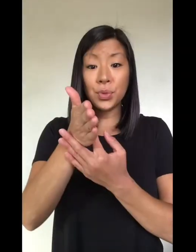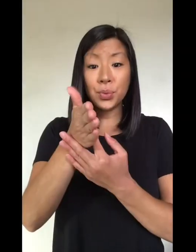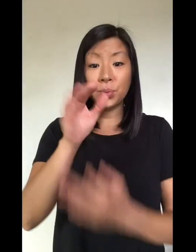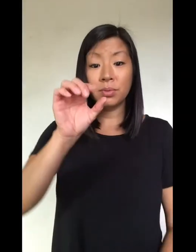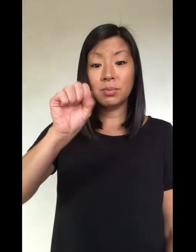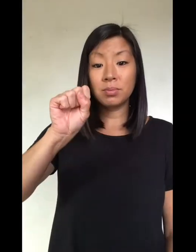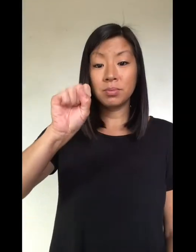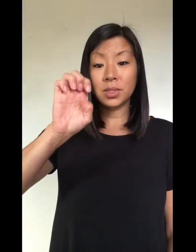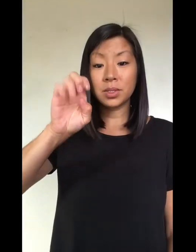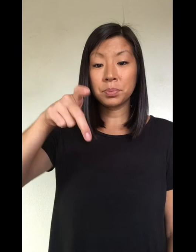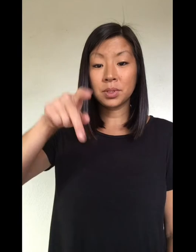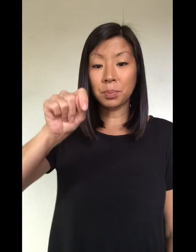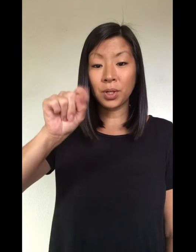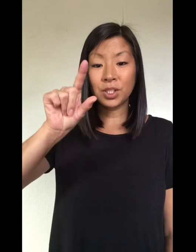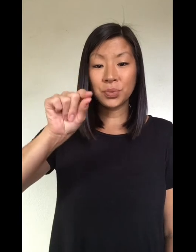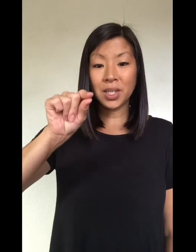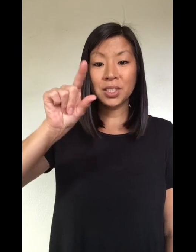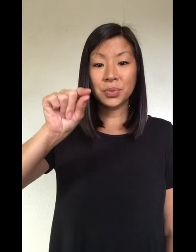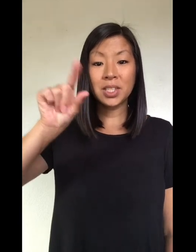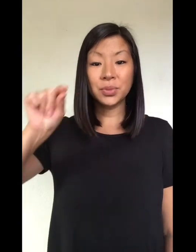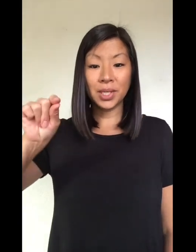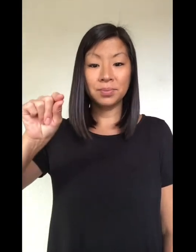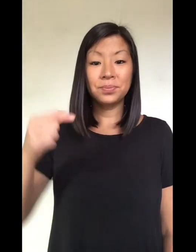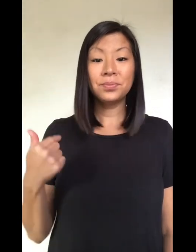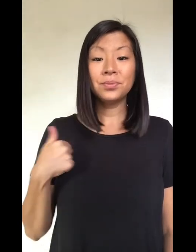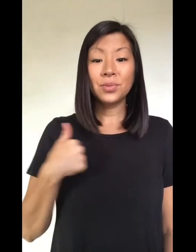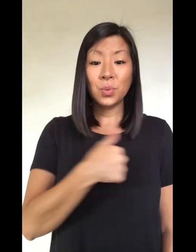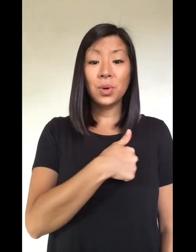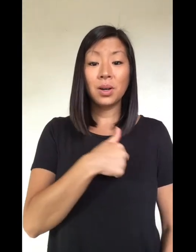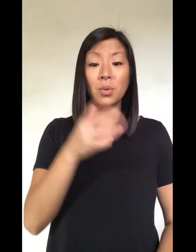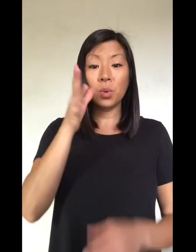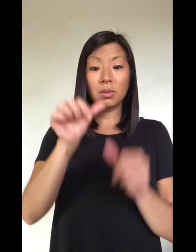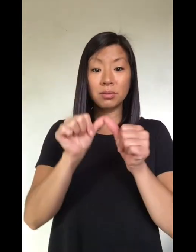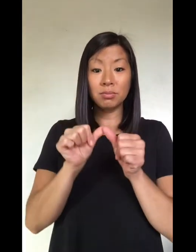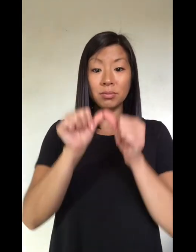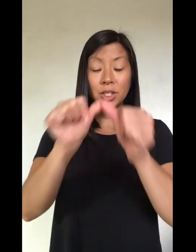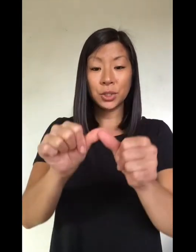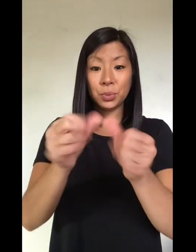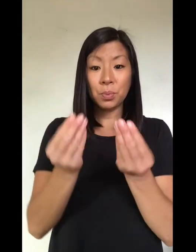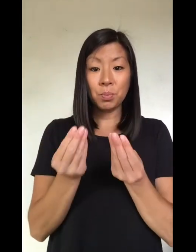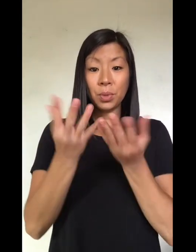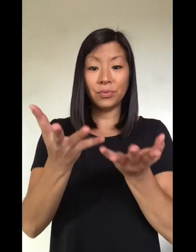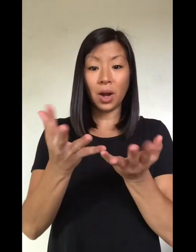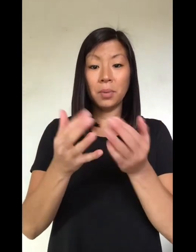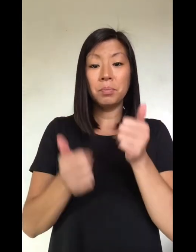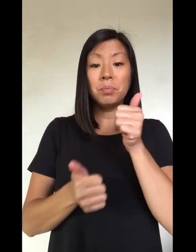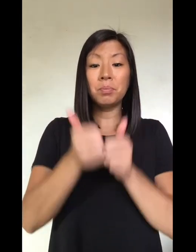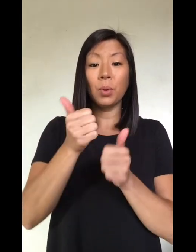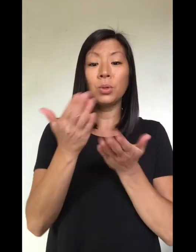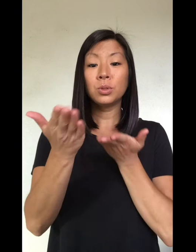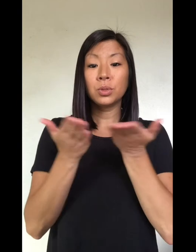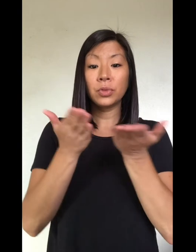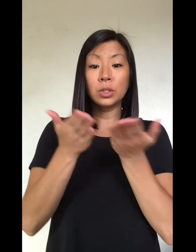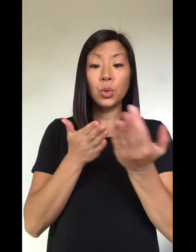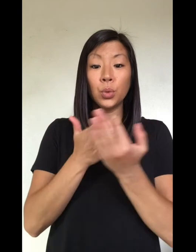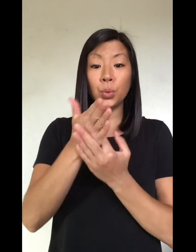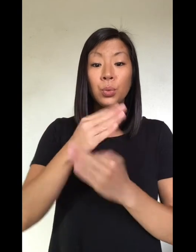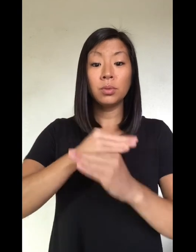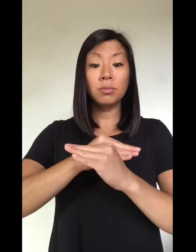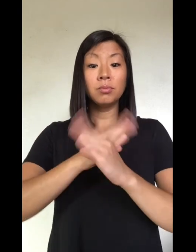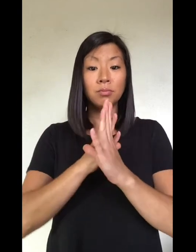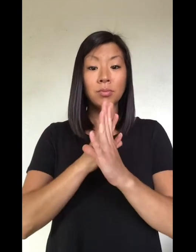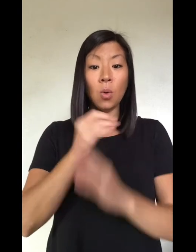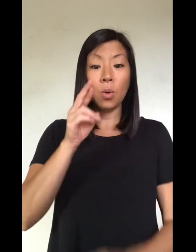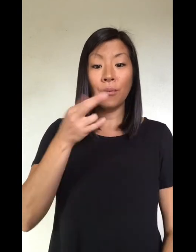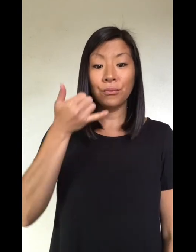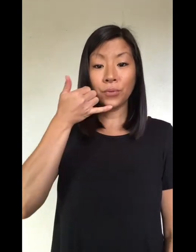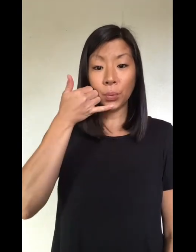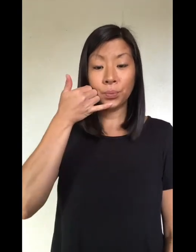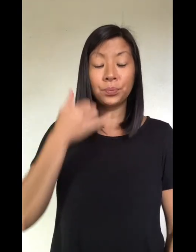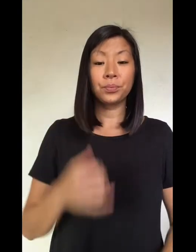MHCD is continuing remote services via telehealth through September 20, 2020